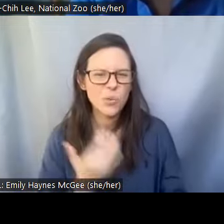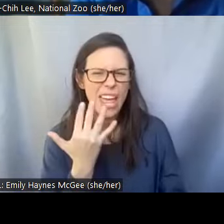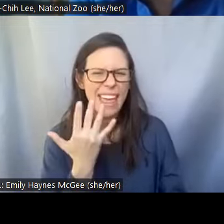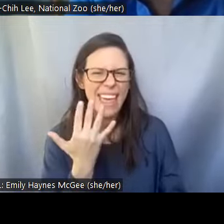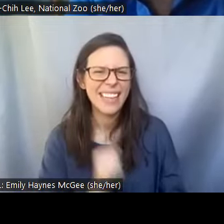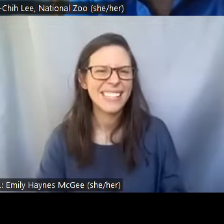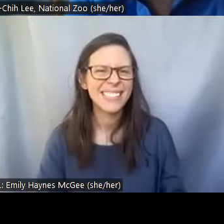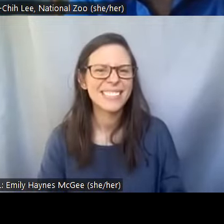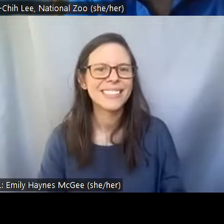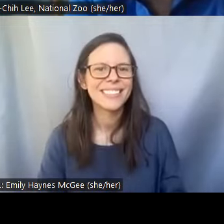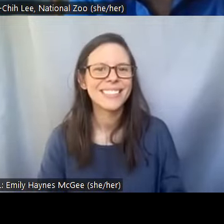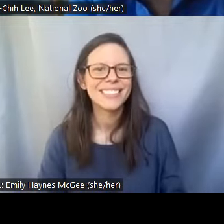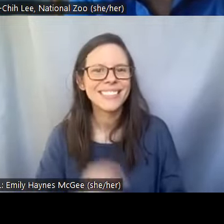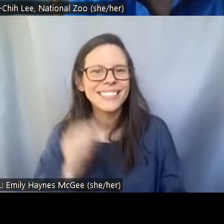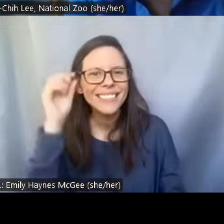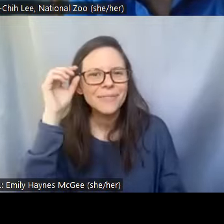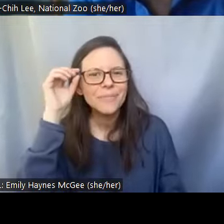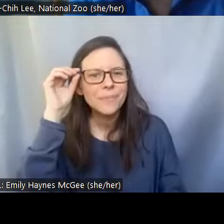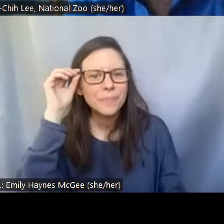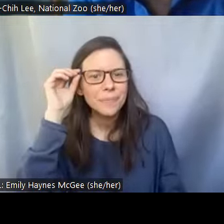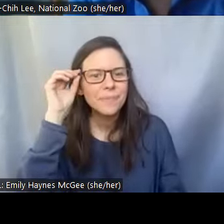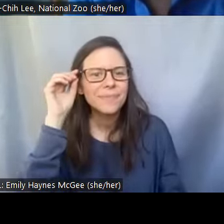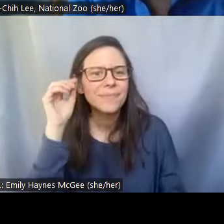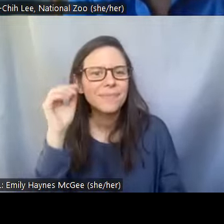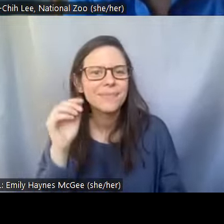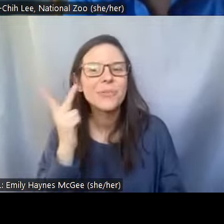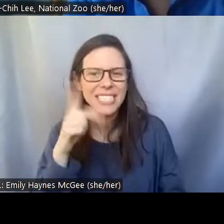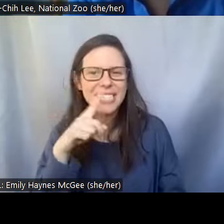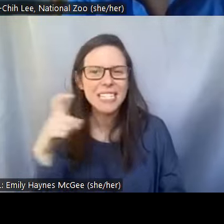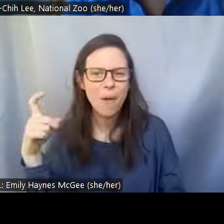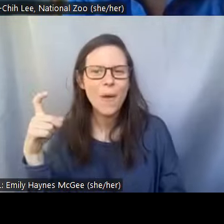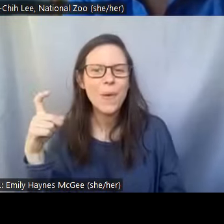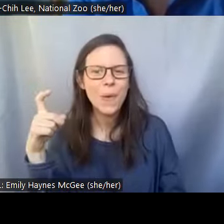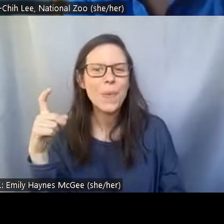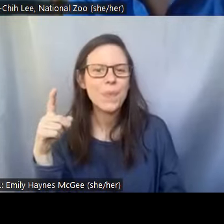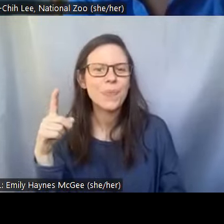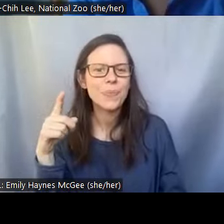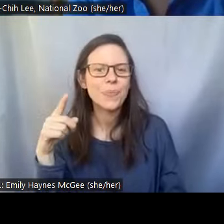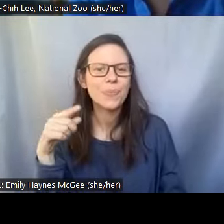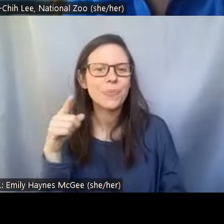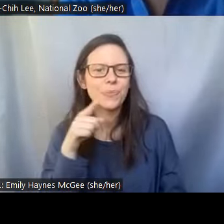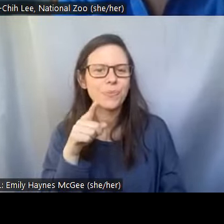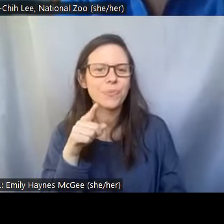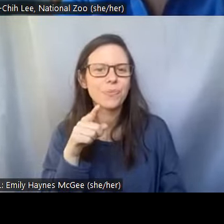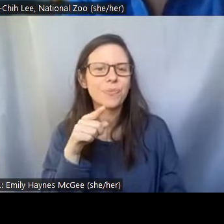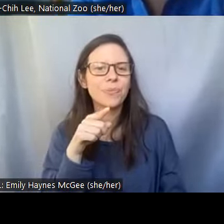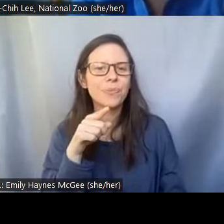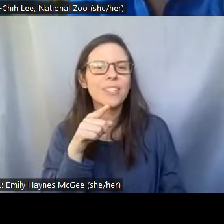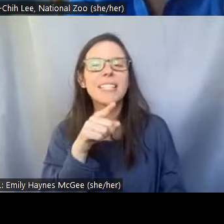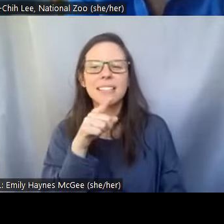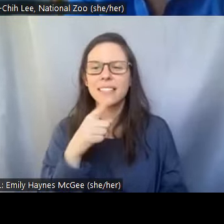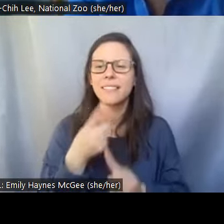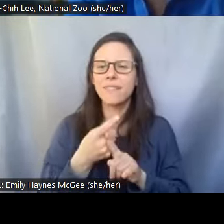sperm coming out from the tube that's when we're doing the insemination. So this is from a 2018 AI.